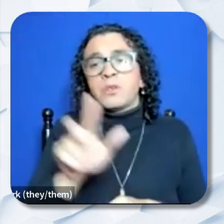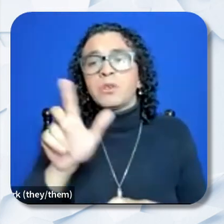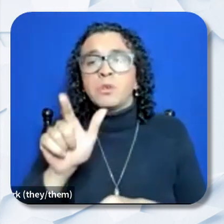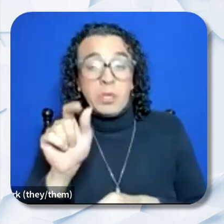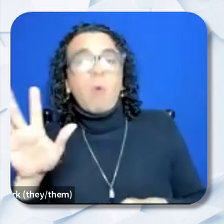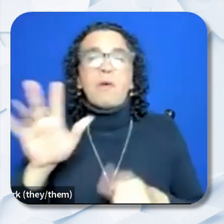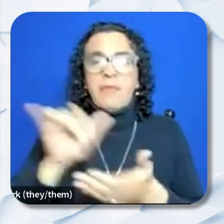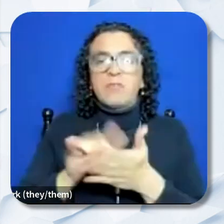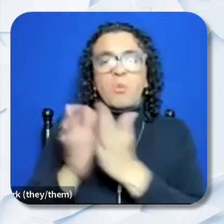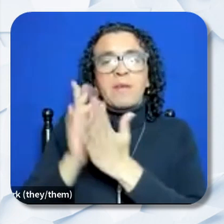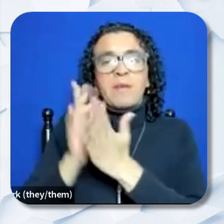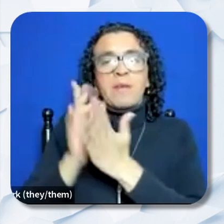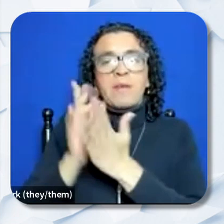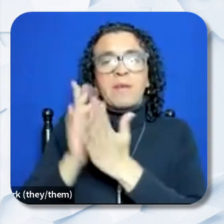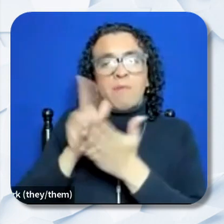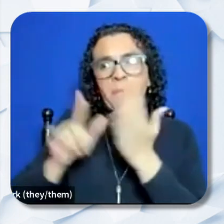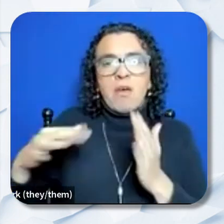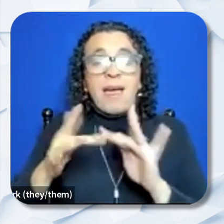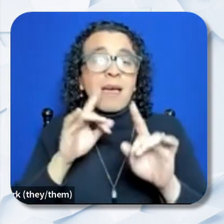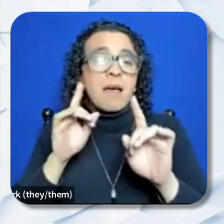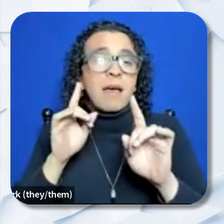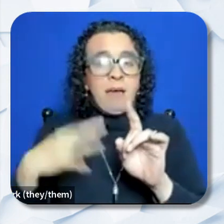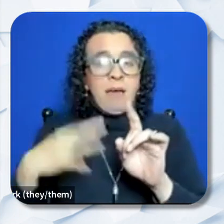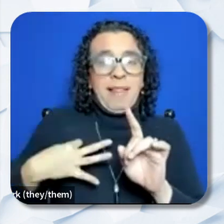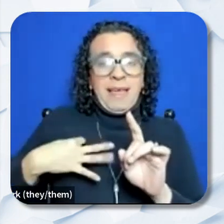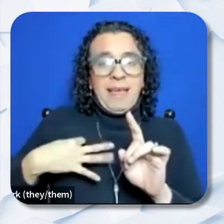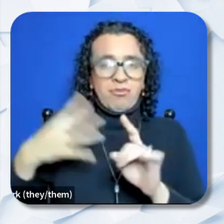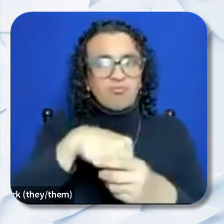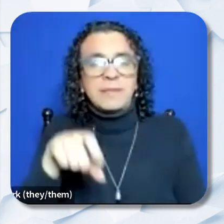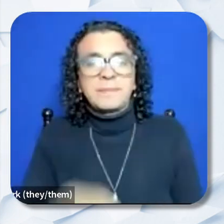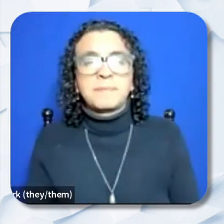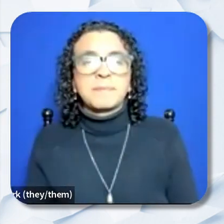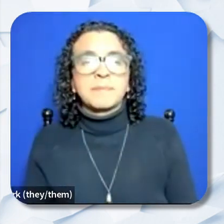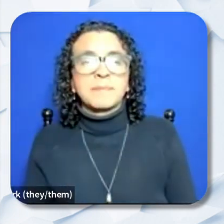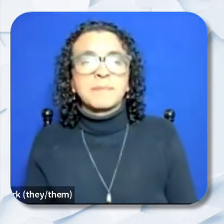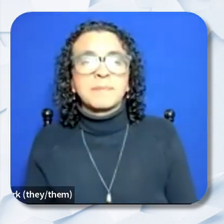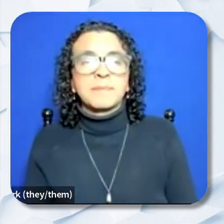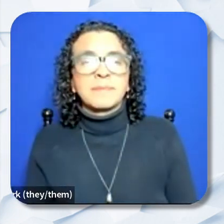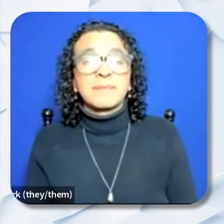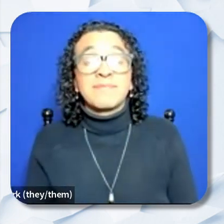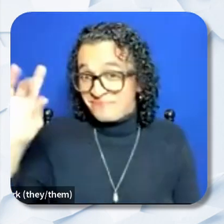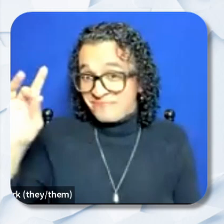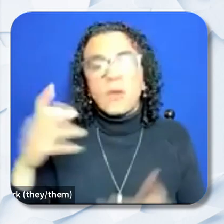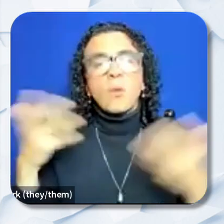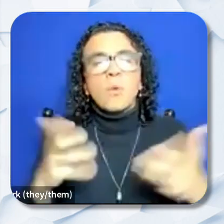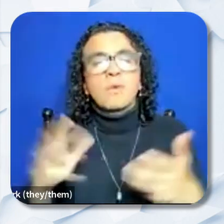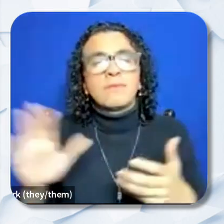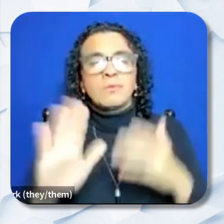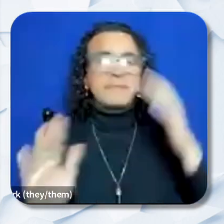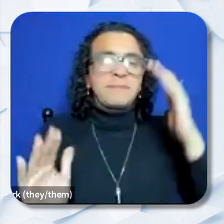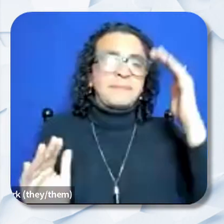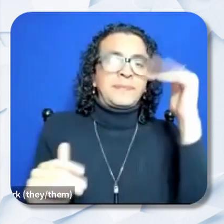by the online application Erin: Question 8. What is your expectation around the participation of